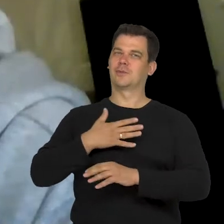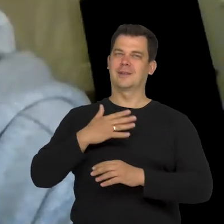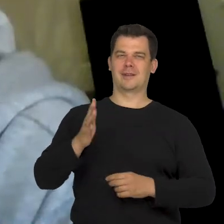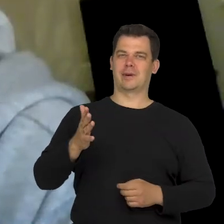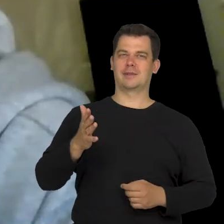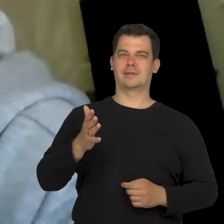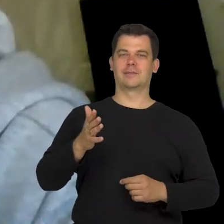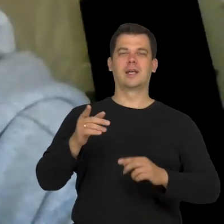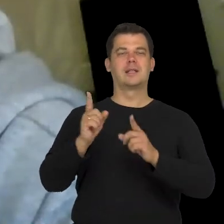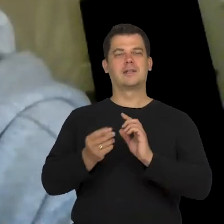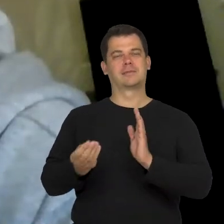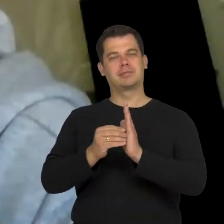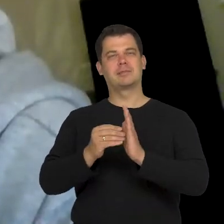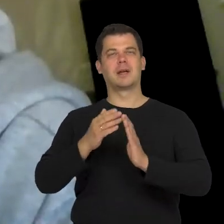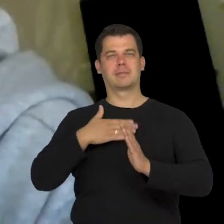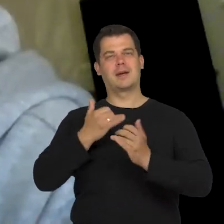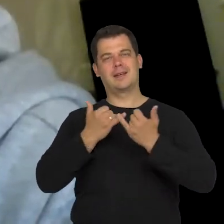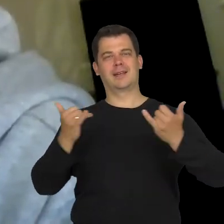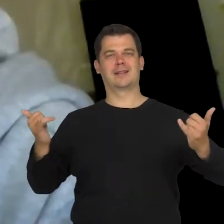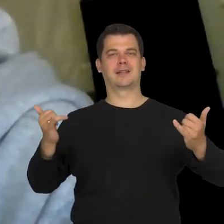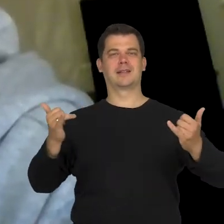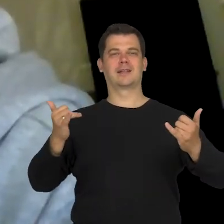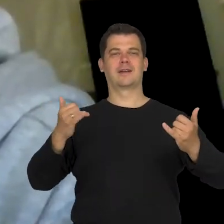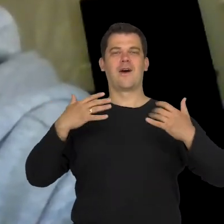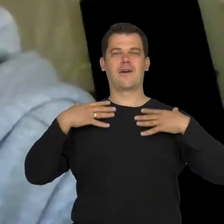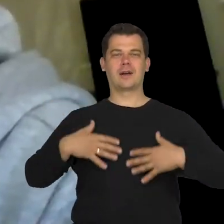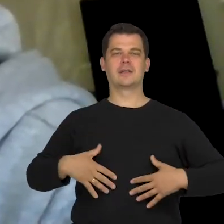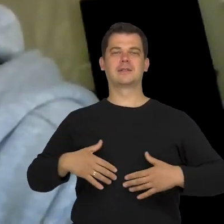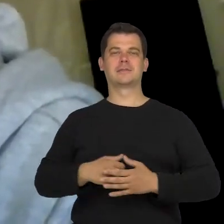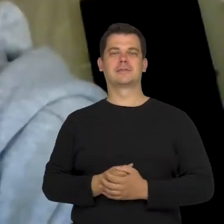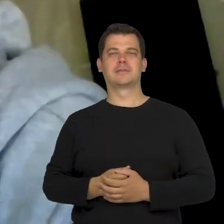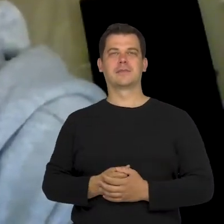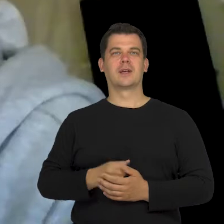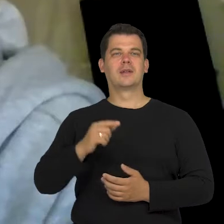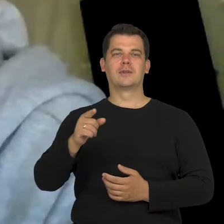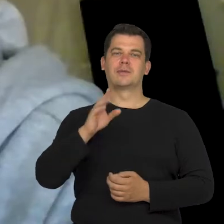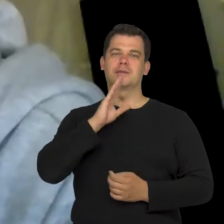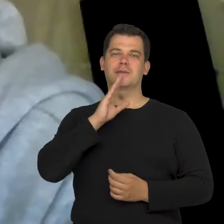so I have a body part, which functions as a safety valve